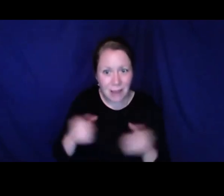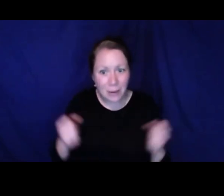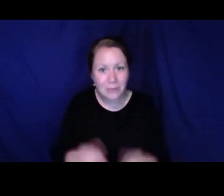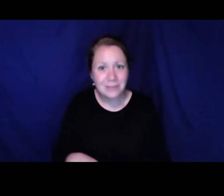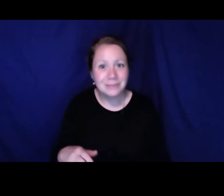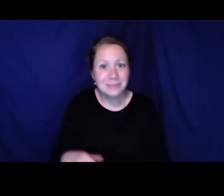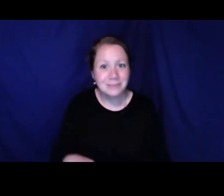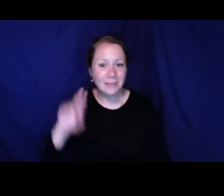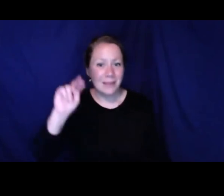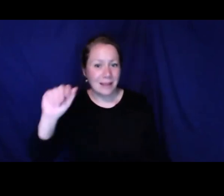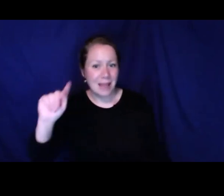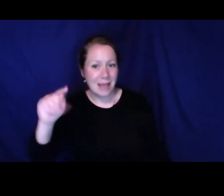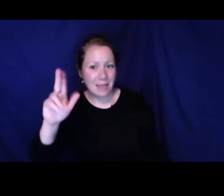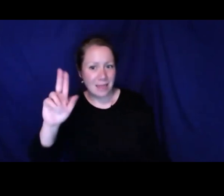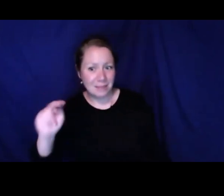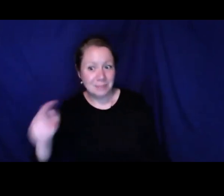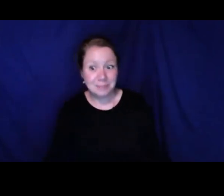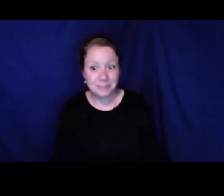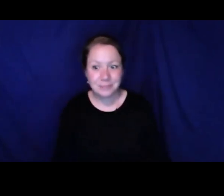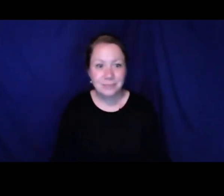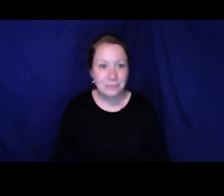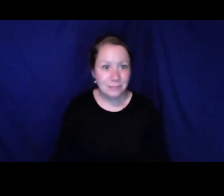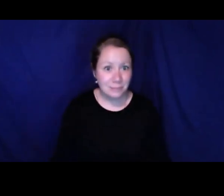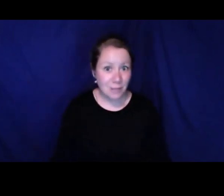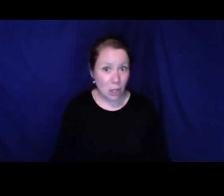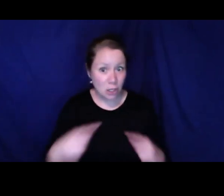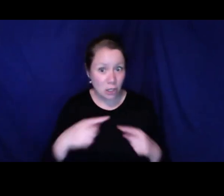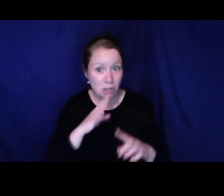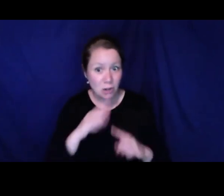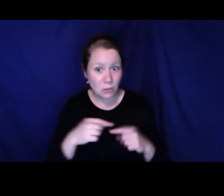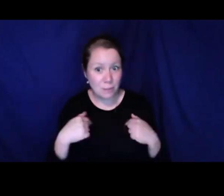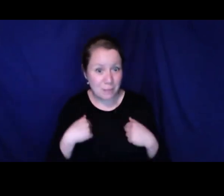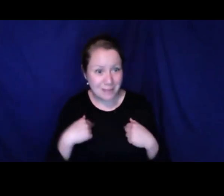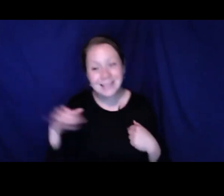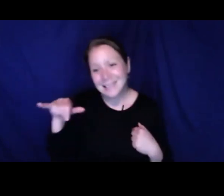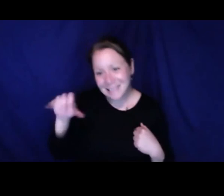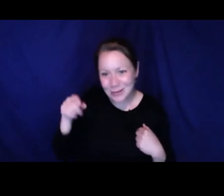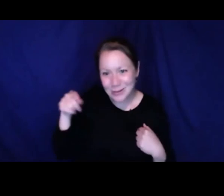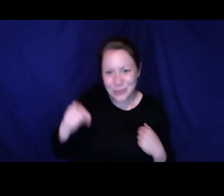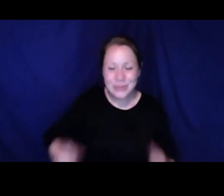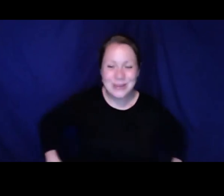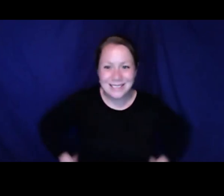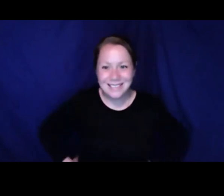Skyler can talk or both of you. Have you learned something about self-advocacy?